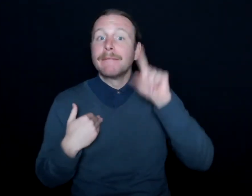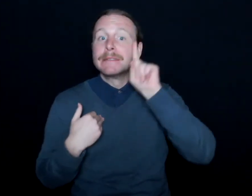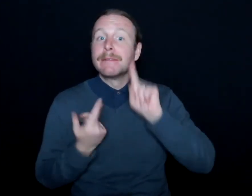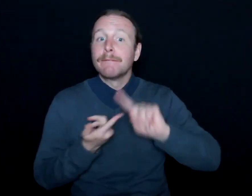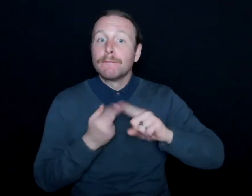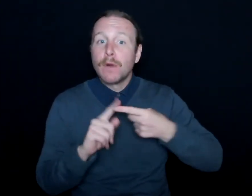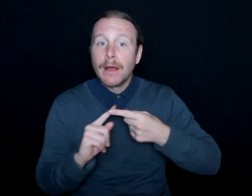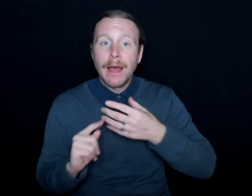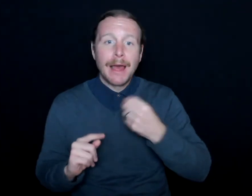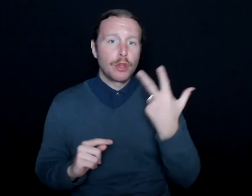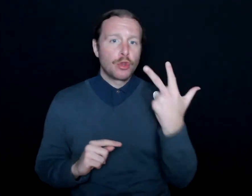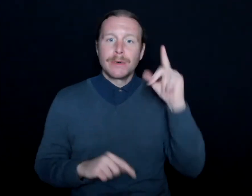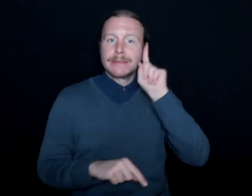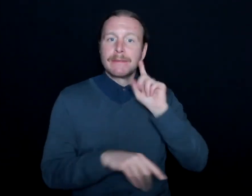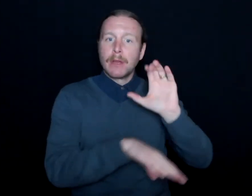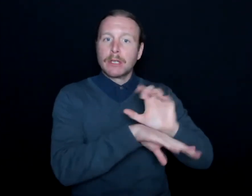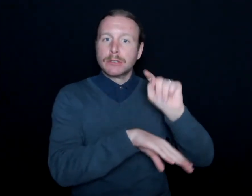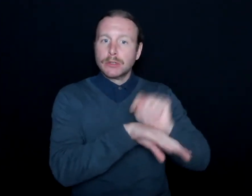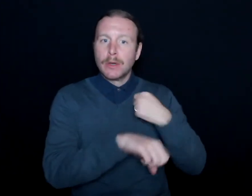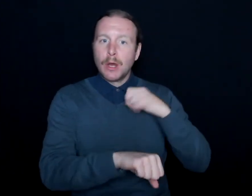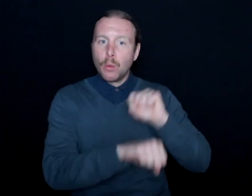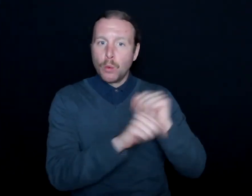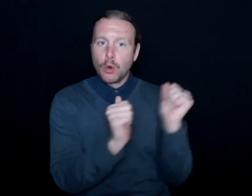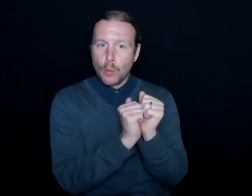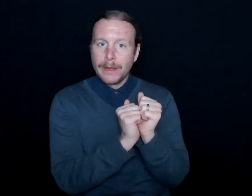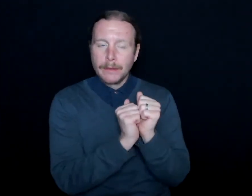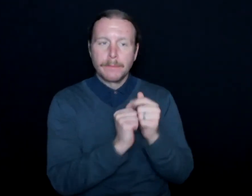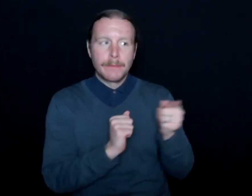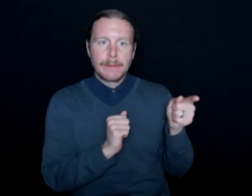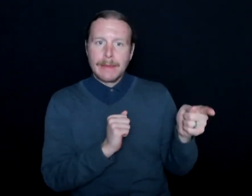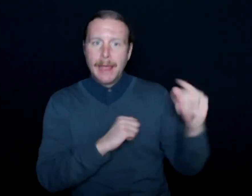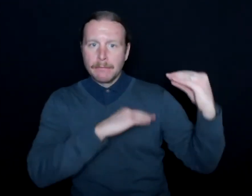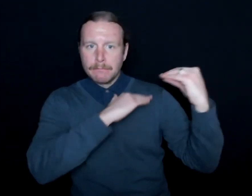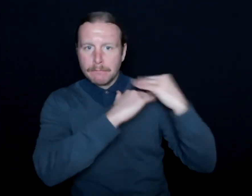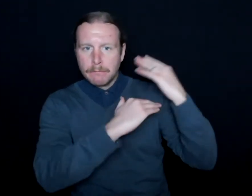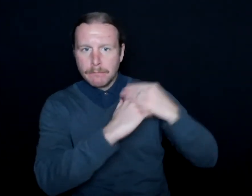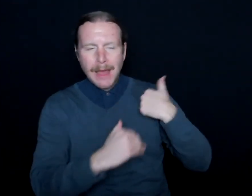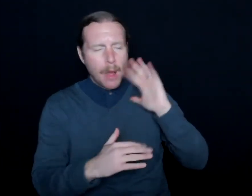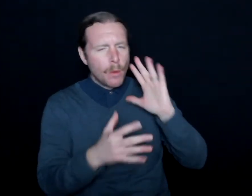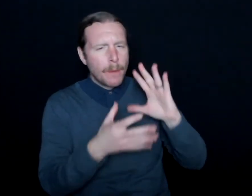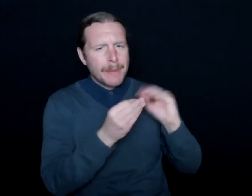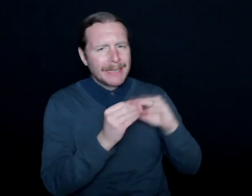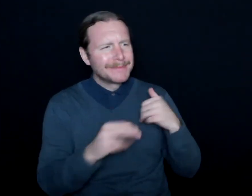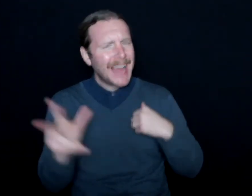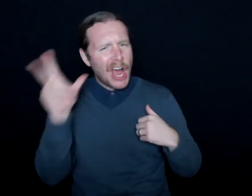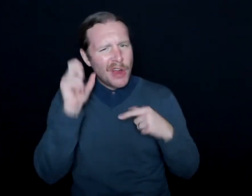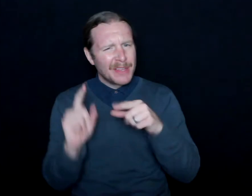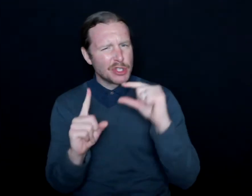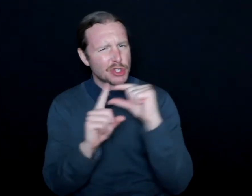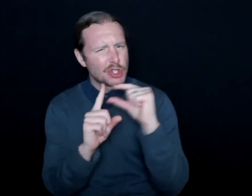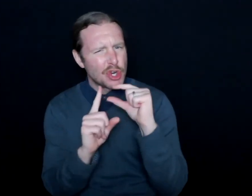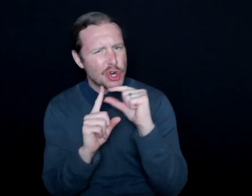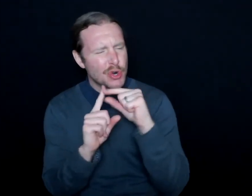have three deaf consultants that I work with that-- I will say, hey, I heard this term in a press conference.